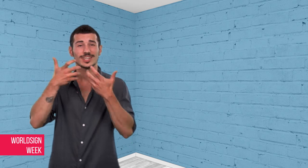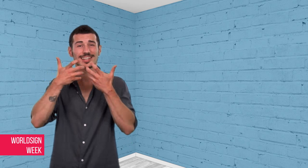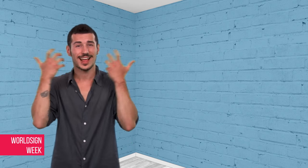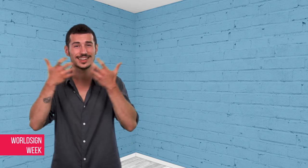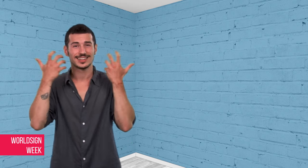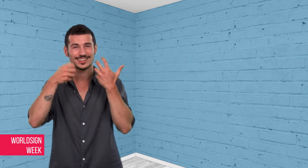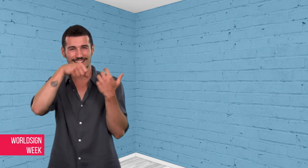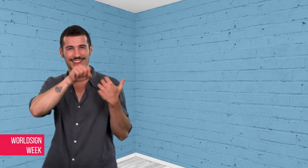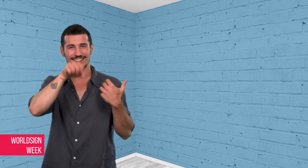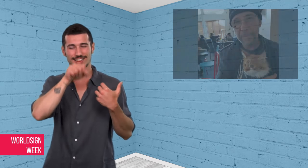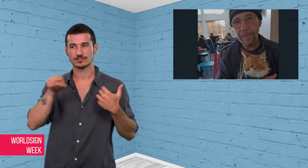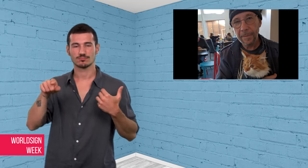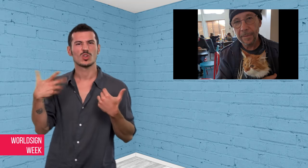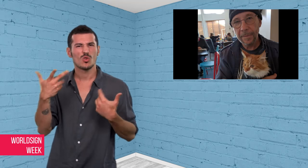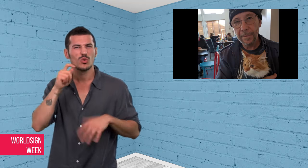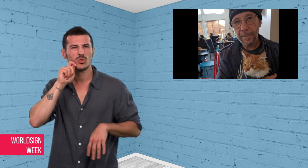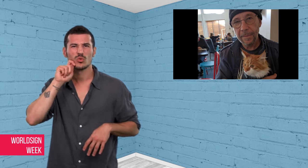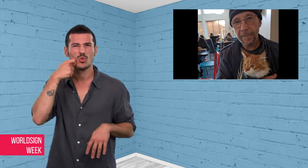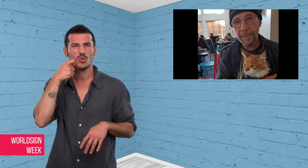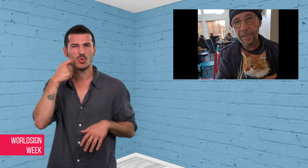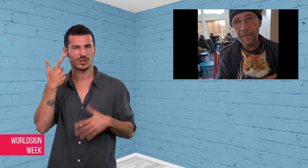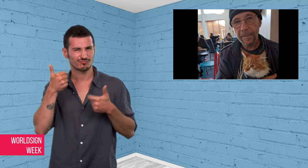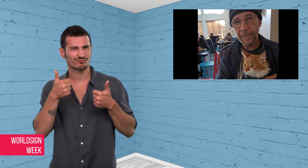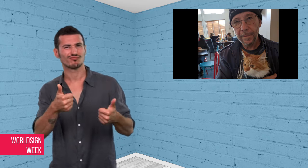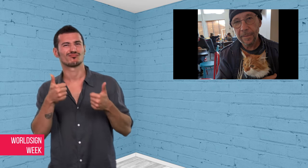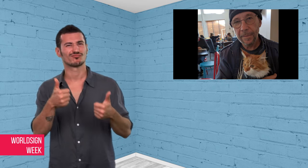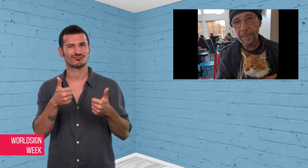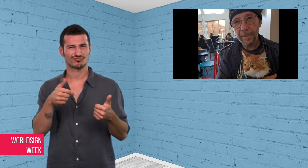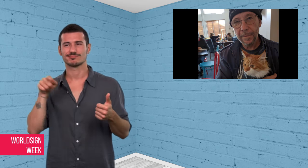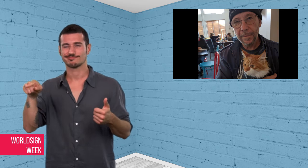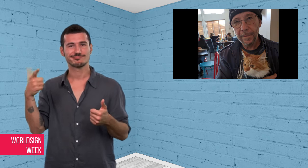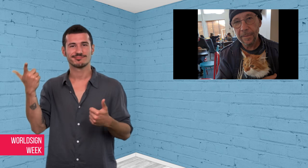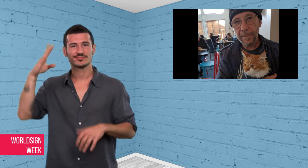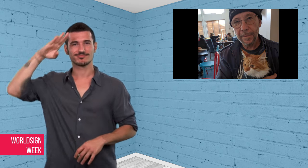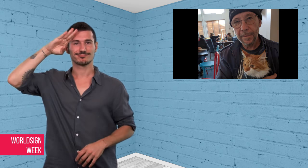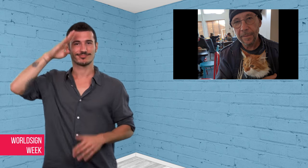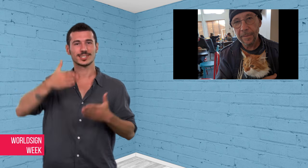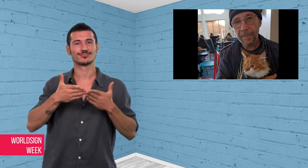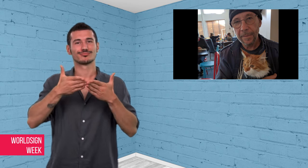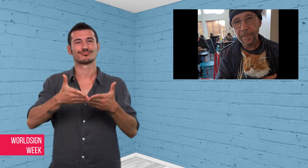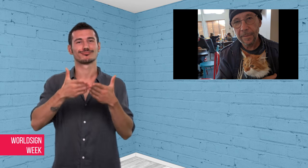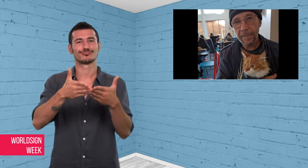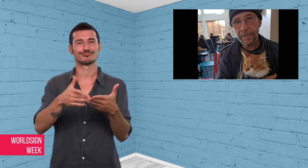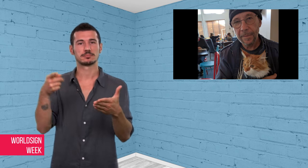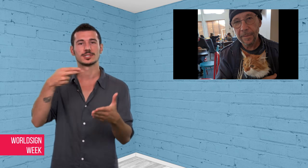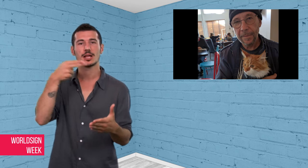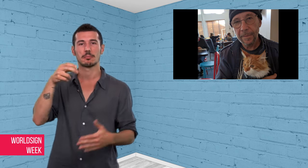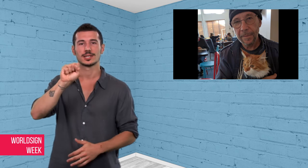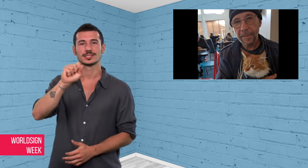There’s a cool cat sailor named ‘Skatty’ in